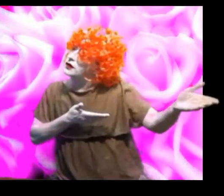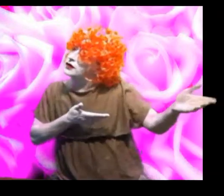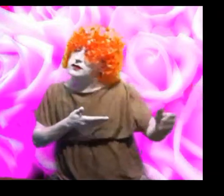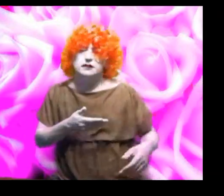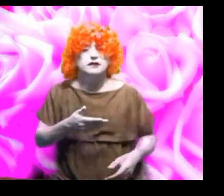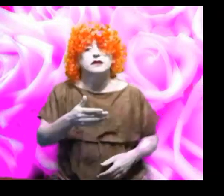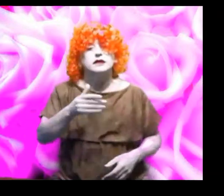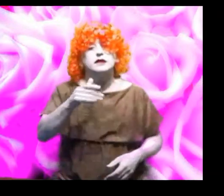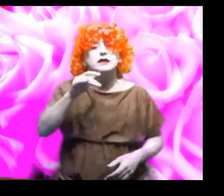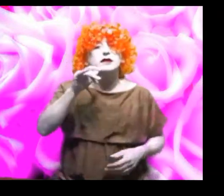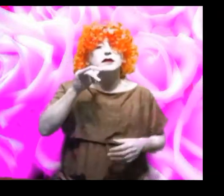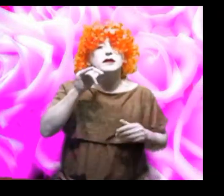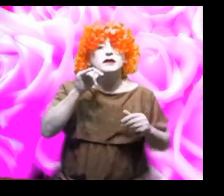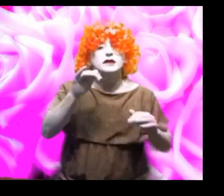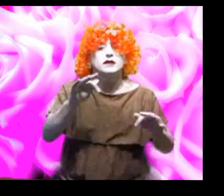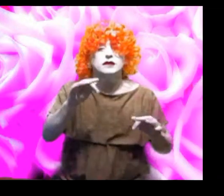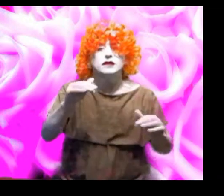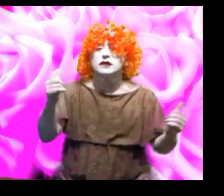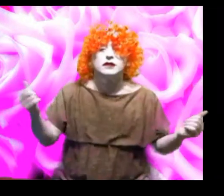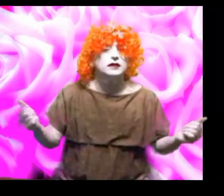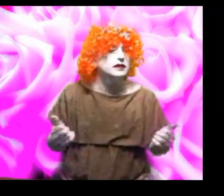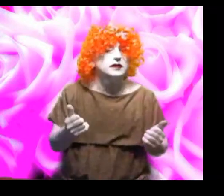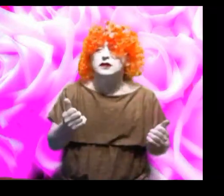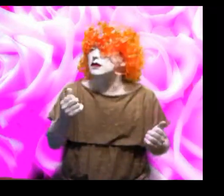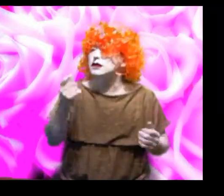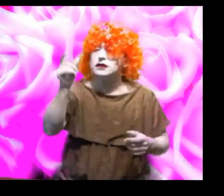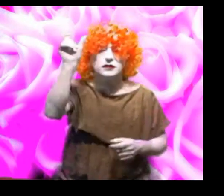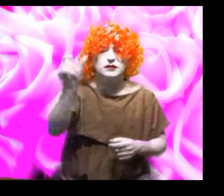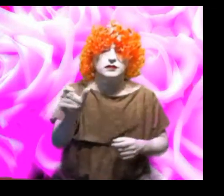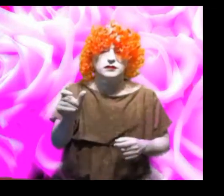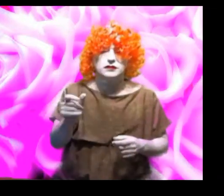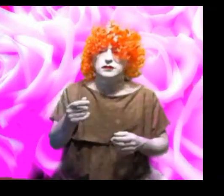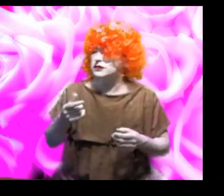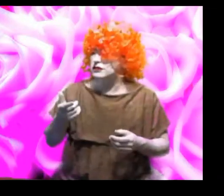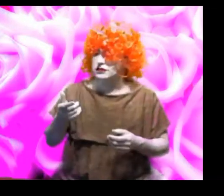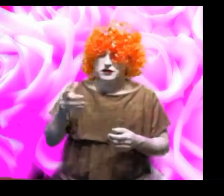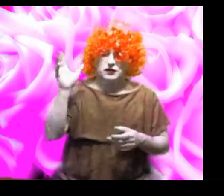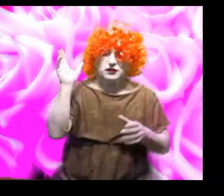If anyone tries to take you, do everything you can to get away from them